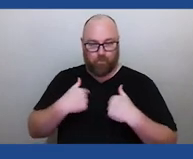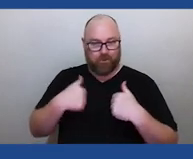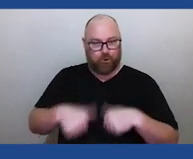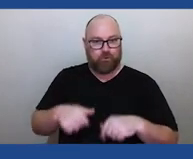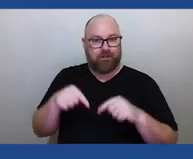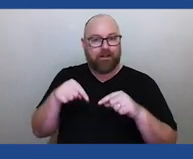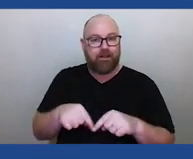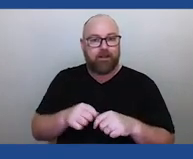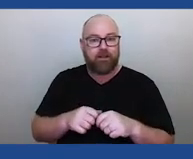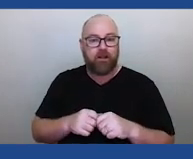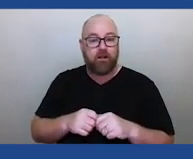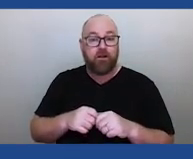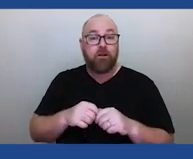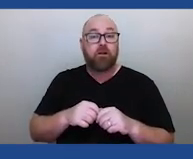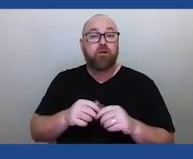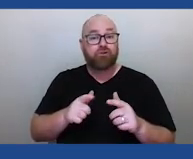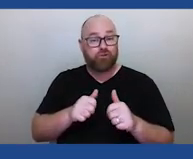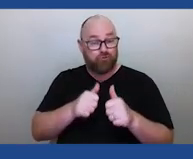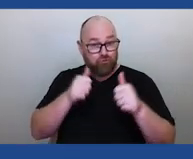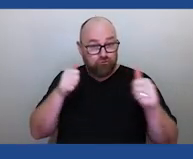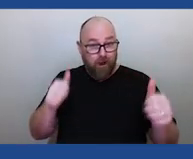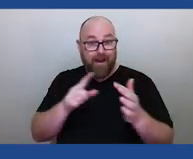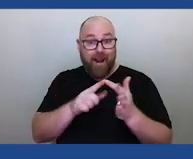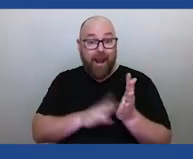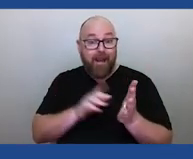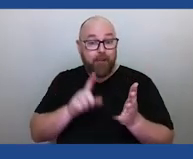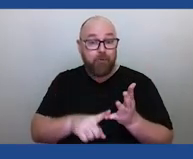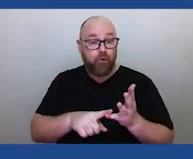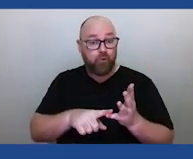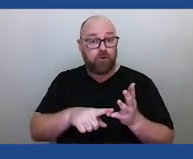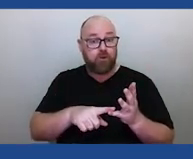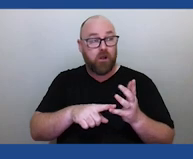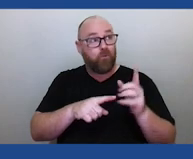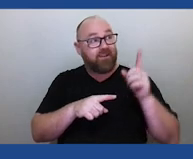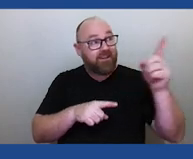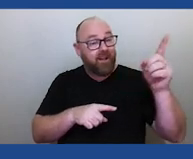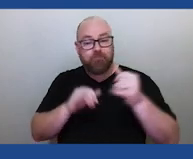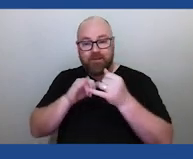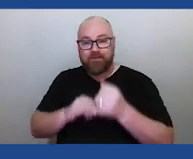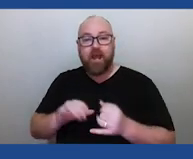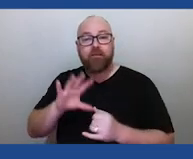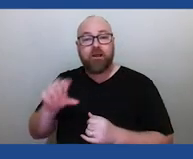The Great Emu in the sky that we see here across Australia and South America is seen as rhea in the sky.